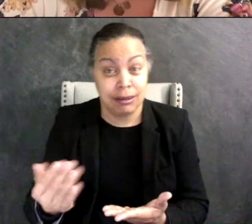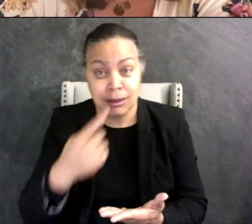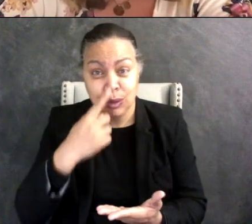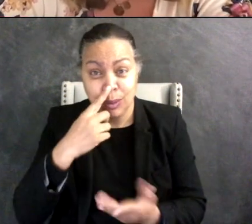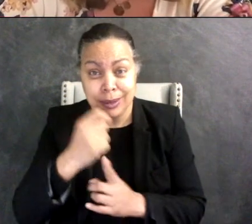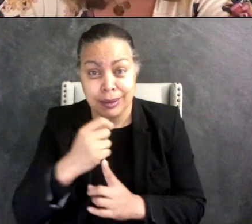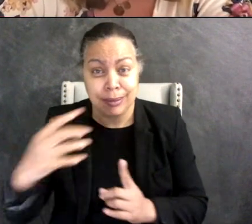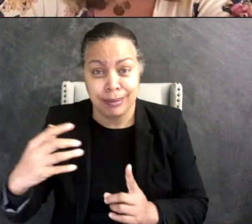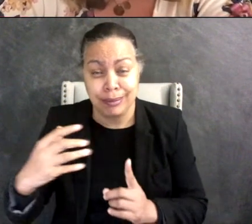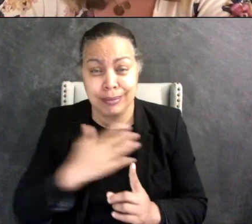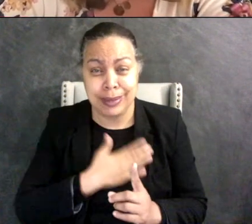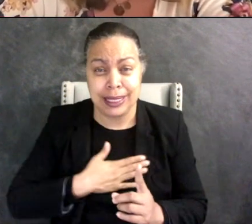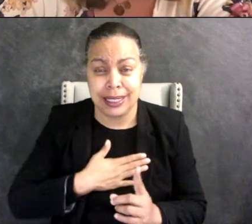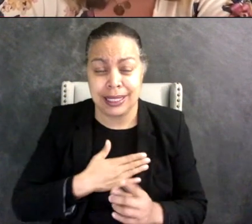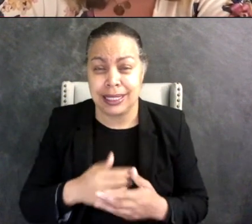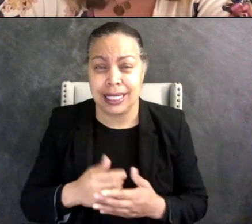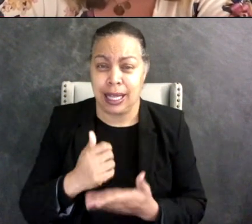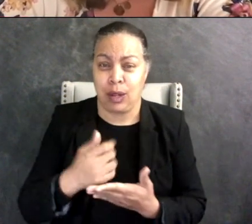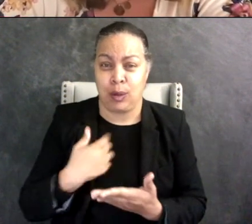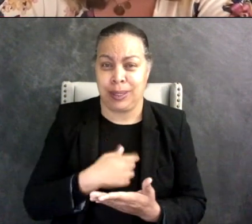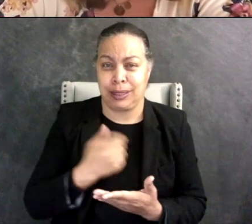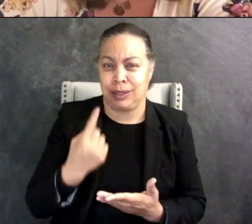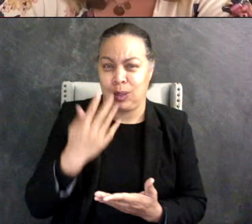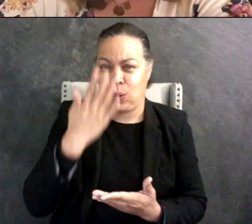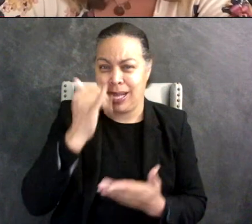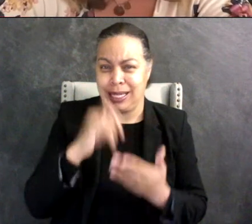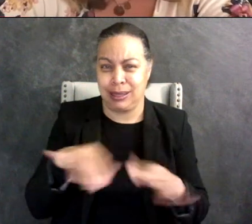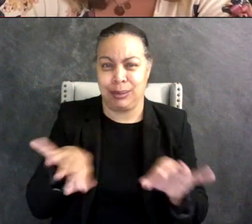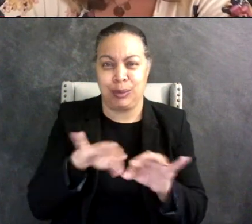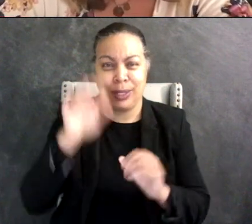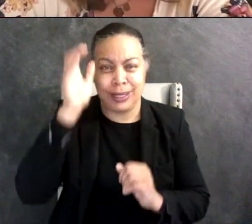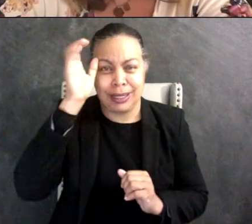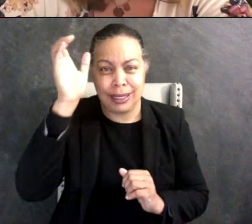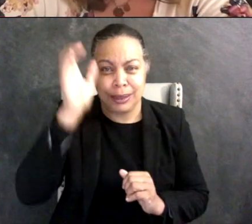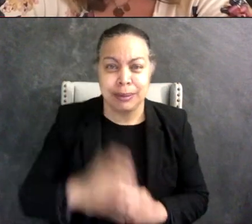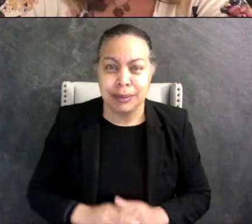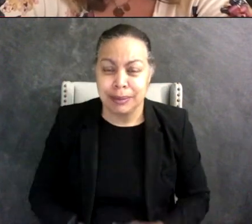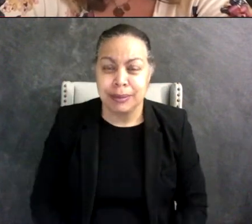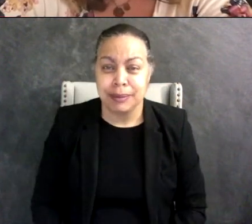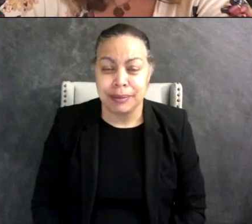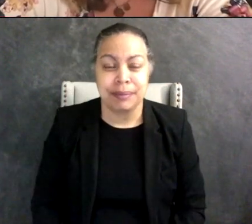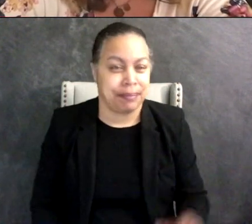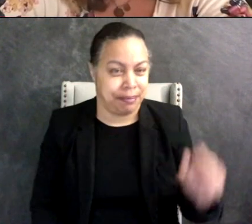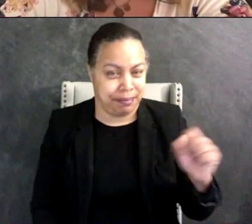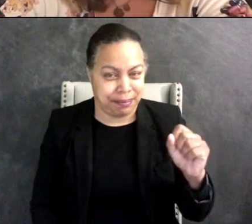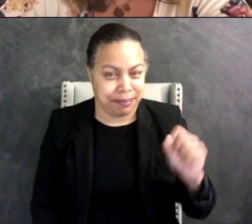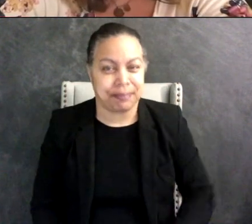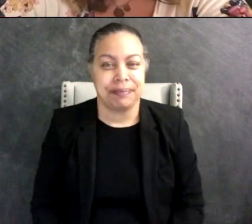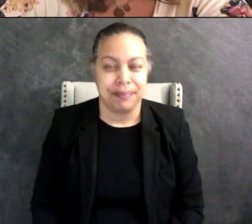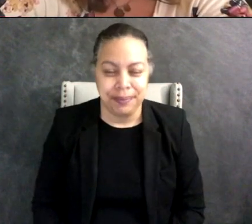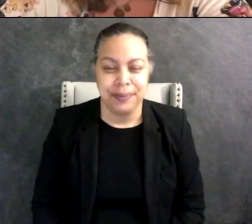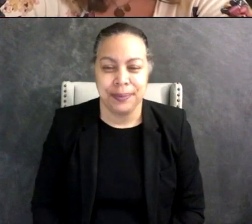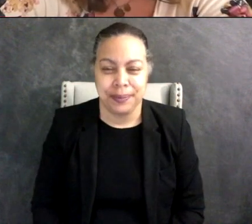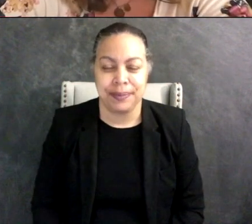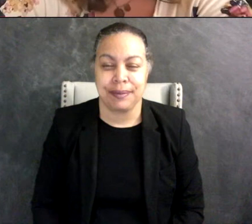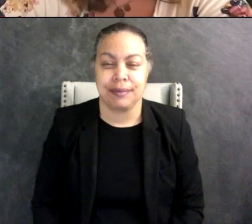and help us understand why that's such an important concept? Yes so, a lot of times I would